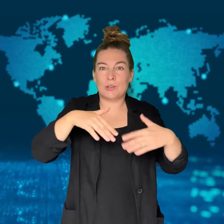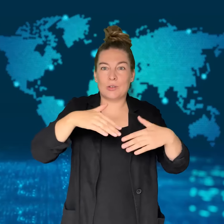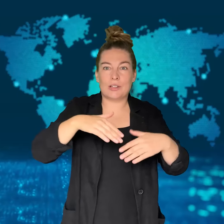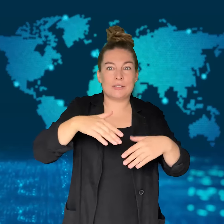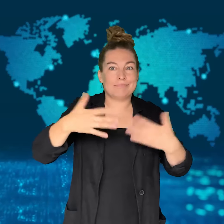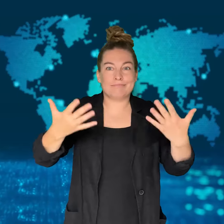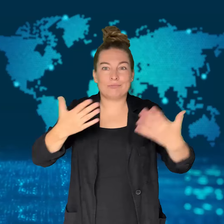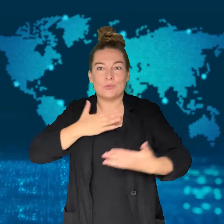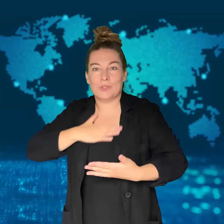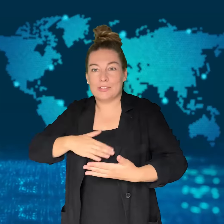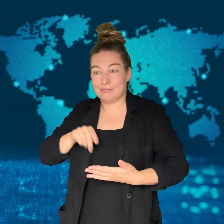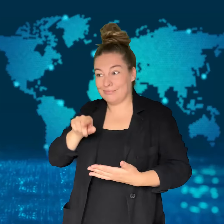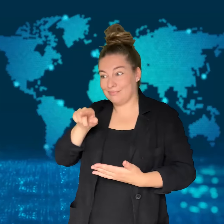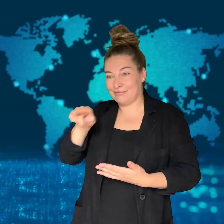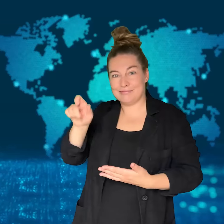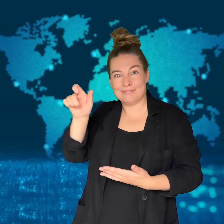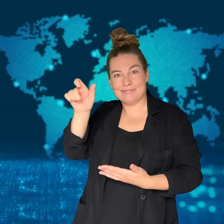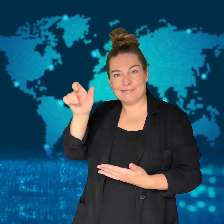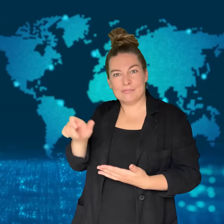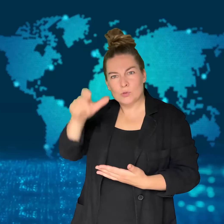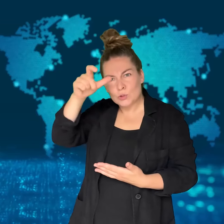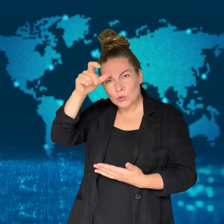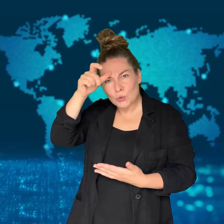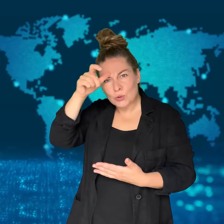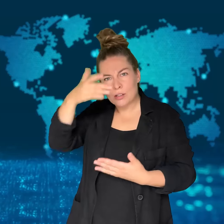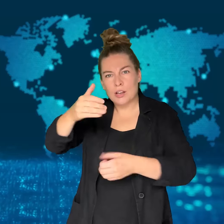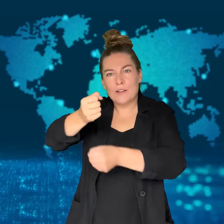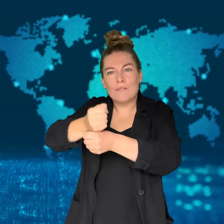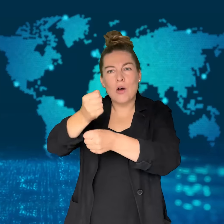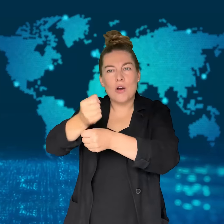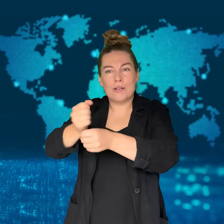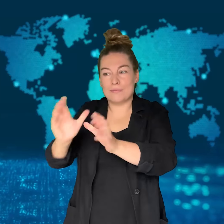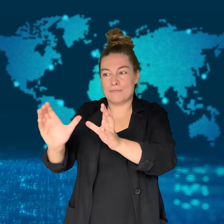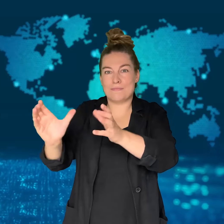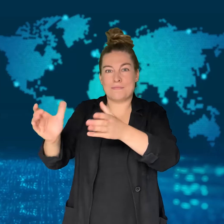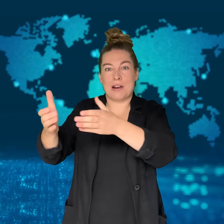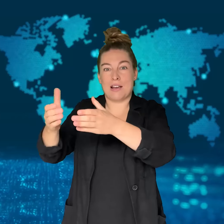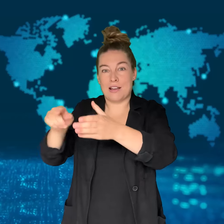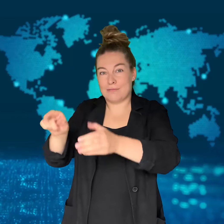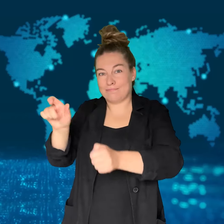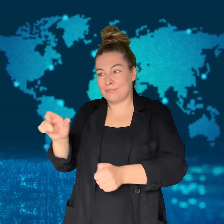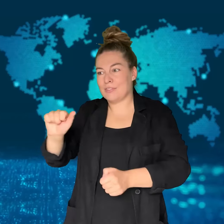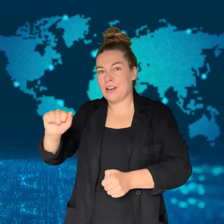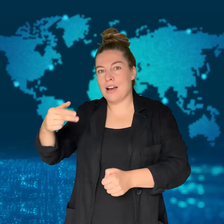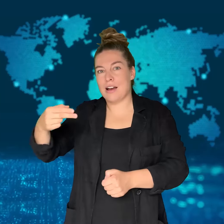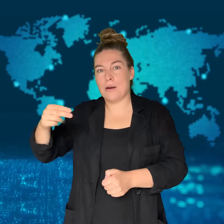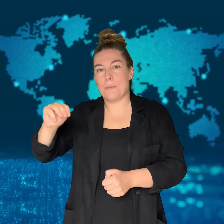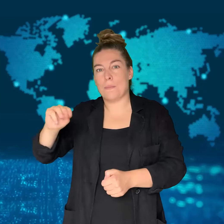rushed to punch Ahmut Sik, who is a member of